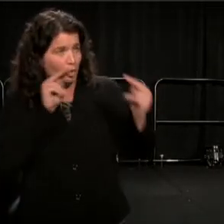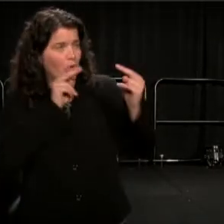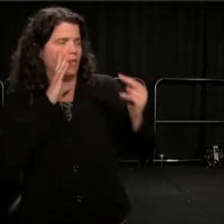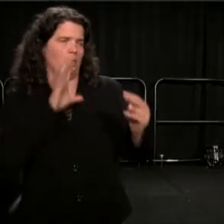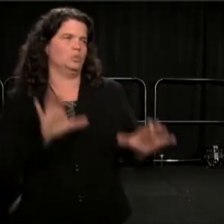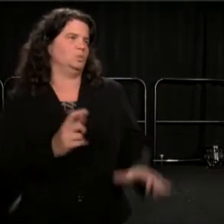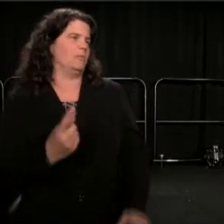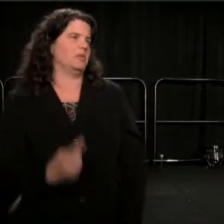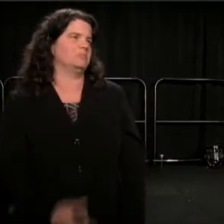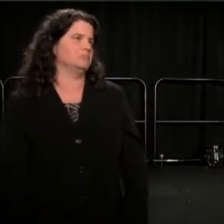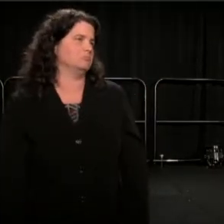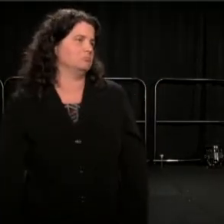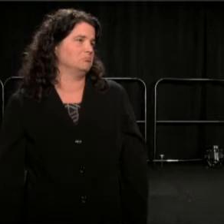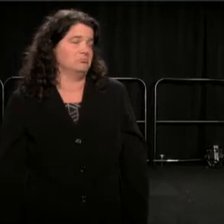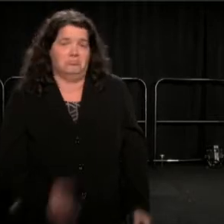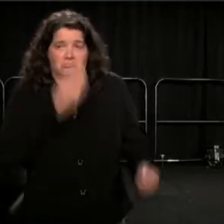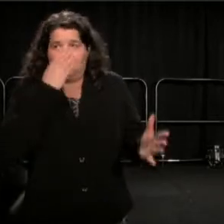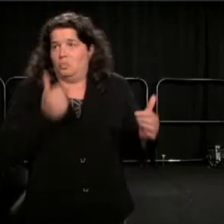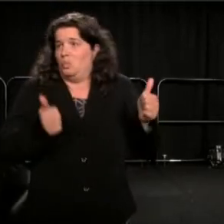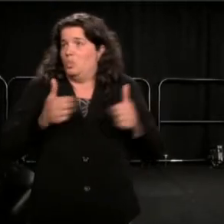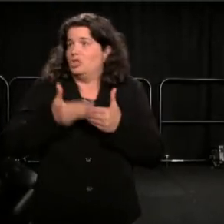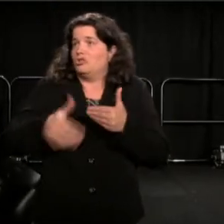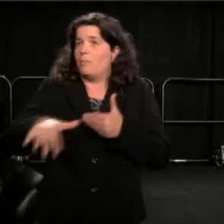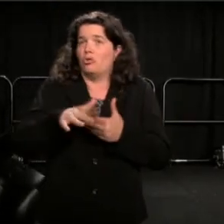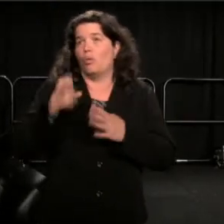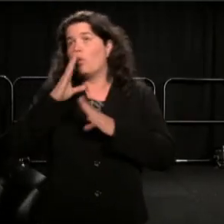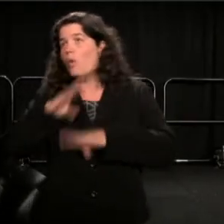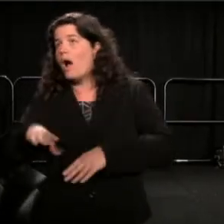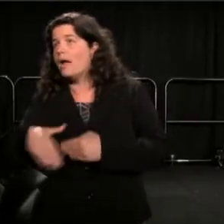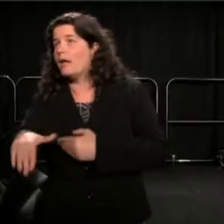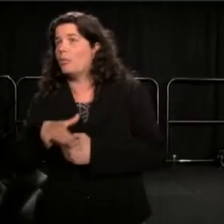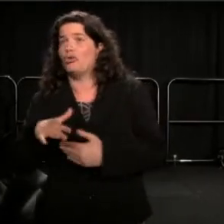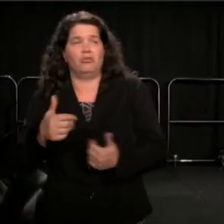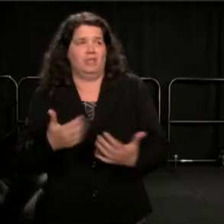I don't care what neighborhood you're in, be a quiet neighborhood or anything,